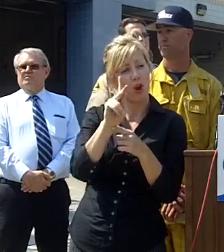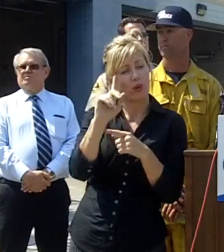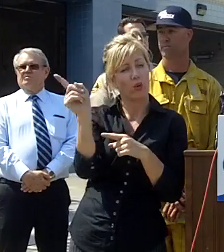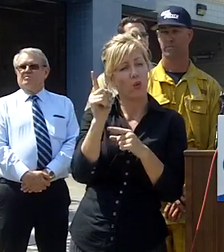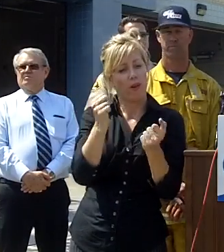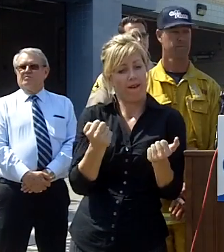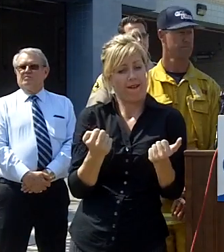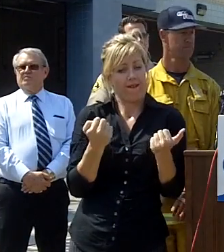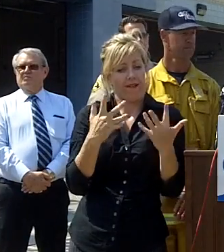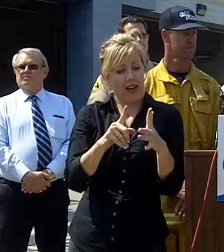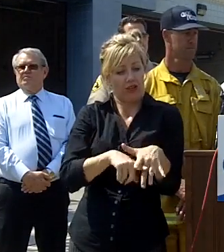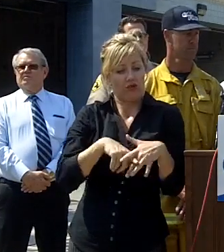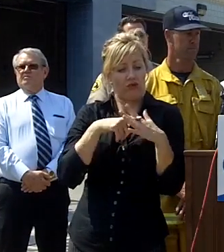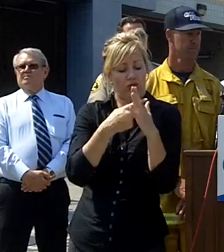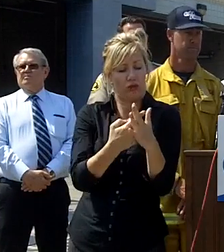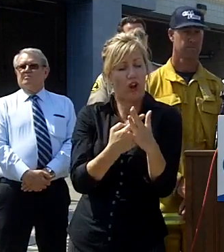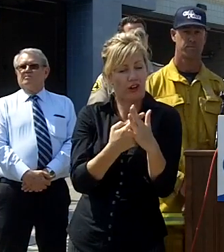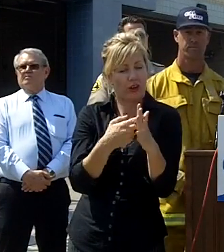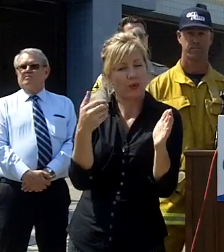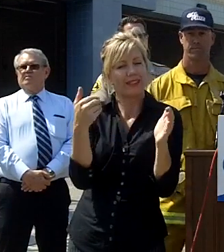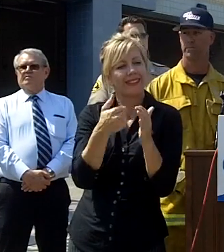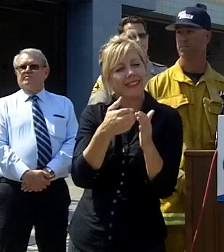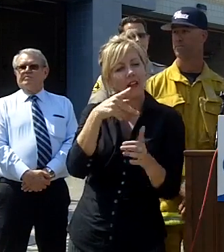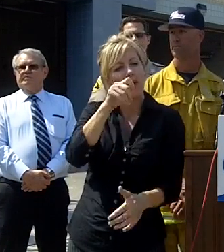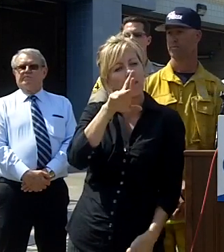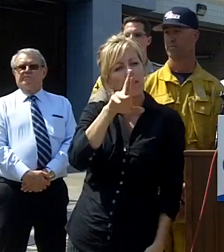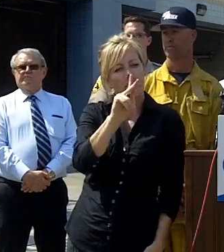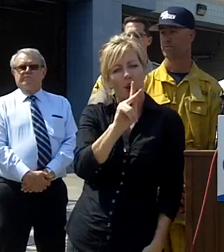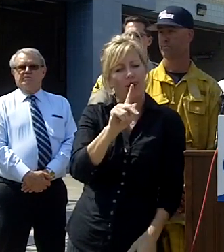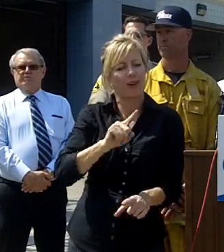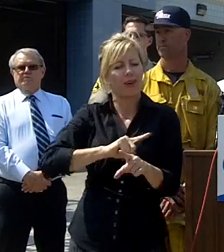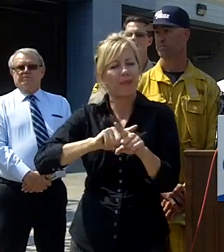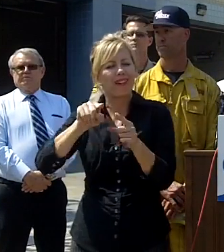where the origin or the start of the fire was at the new augen norte park